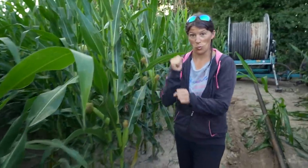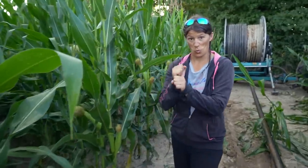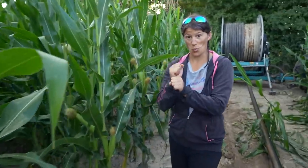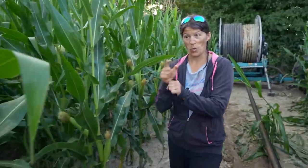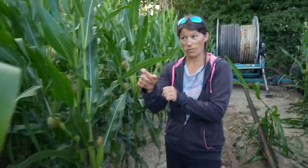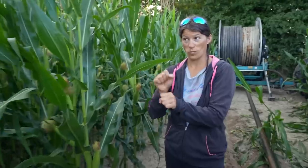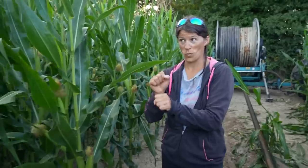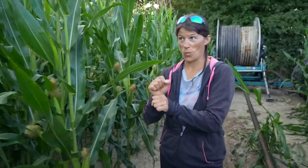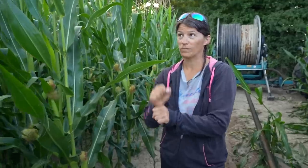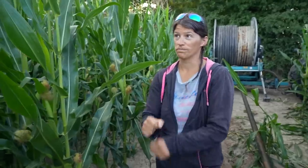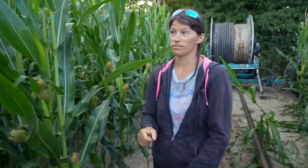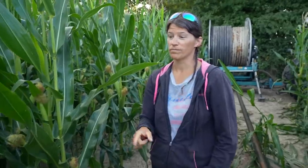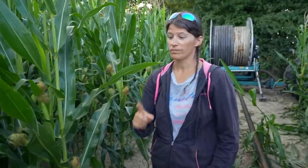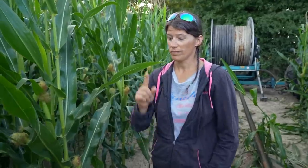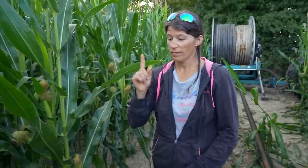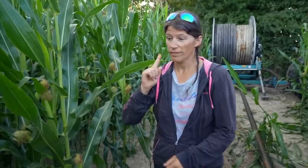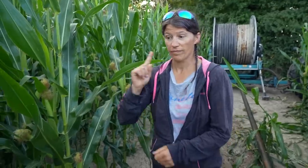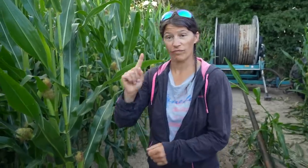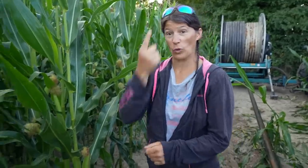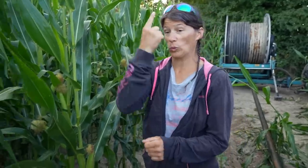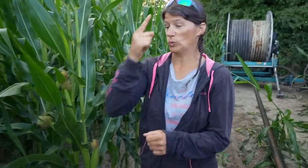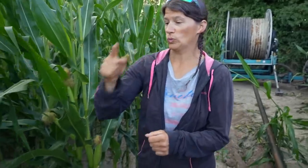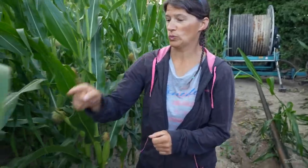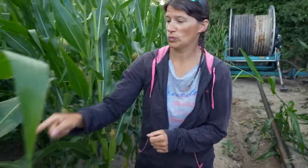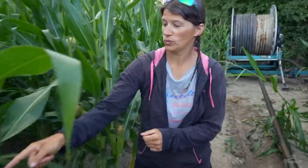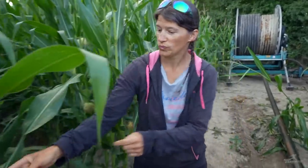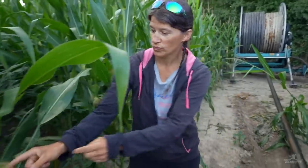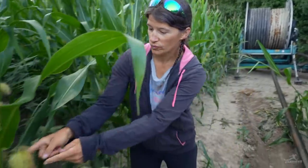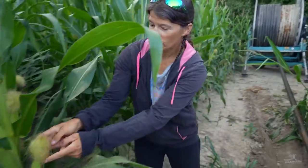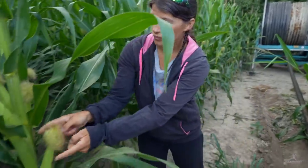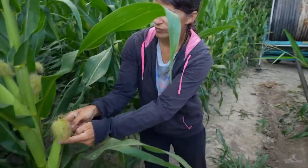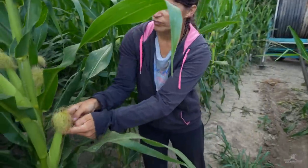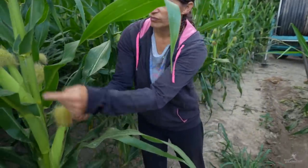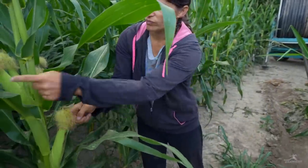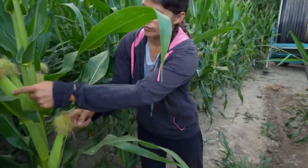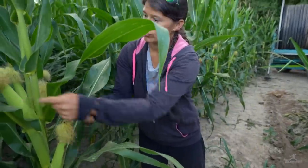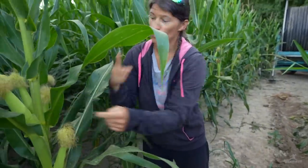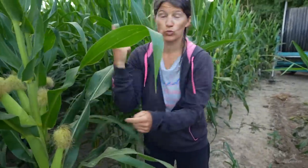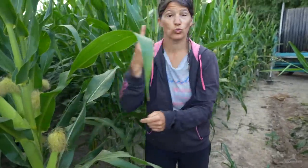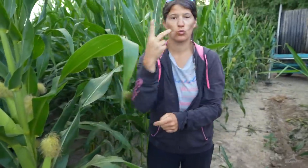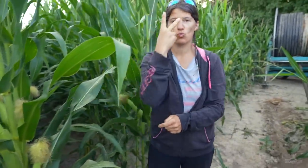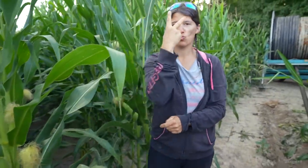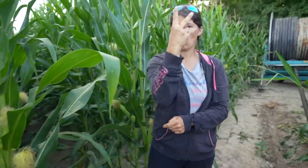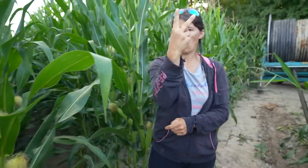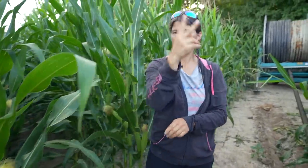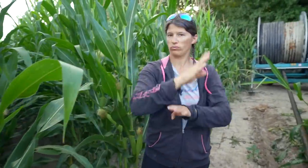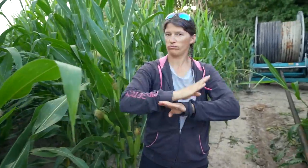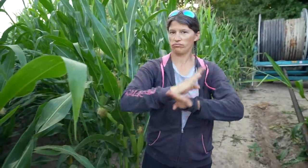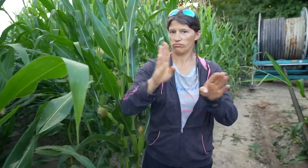This is hard work. Usually there are only two corns per stalk,